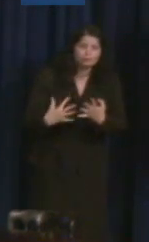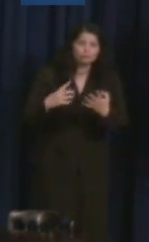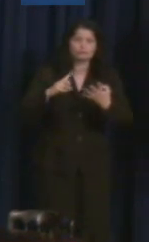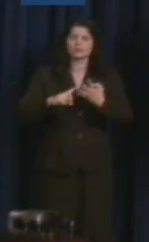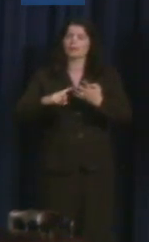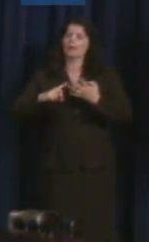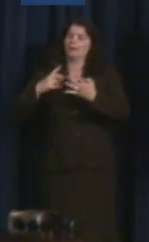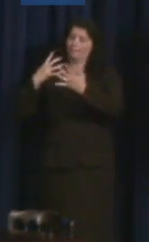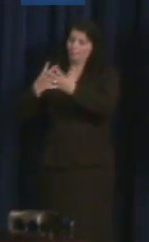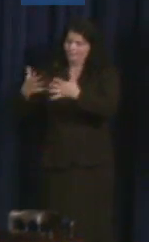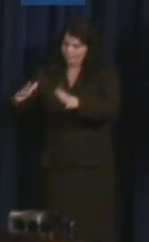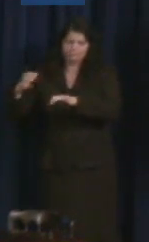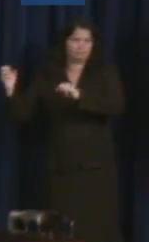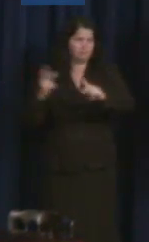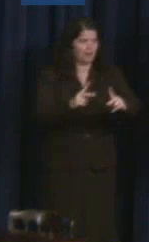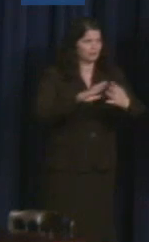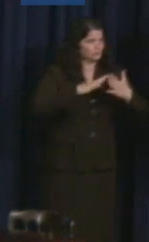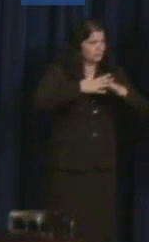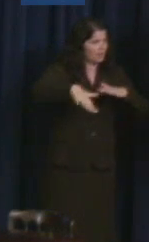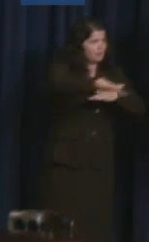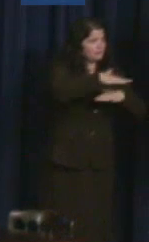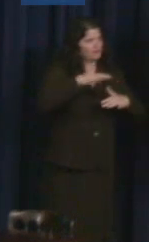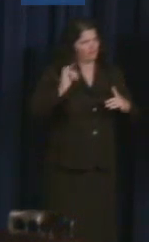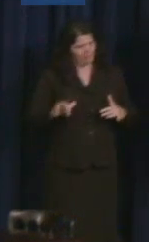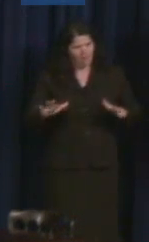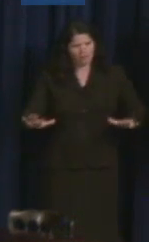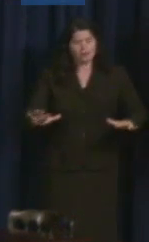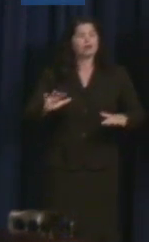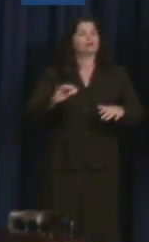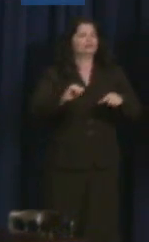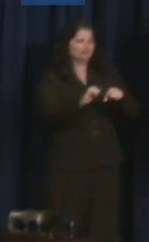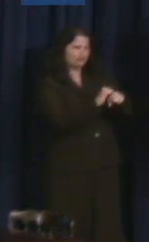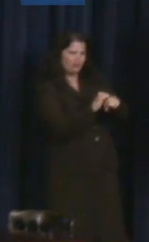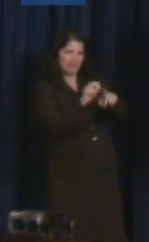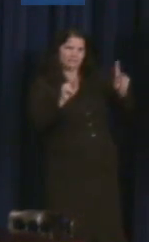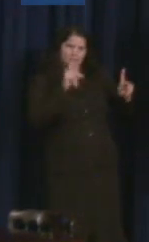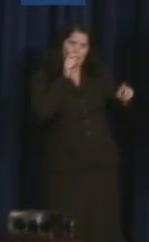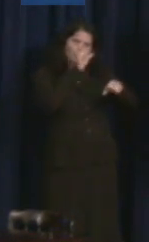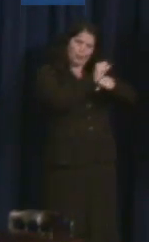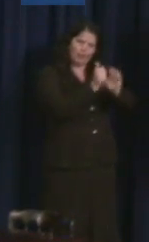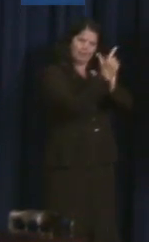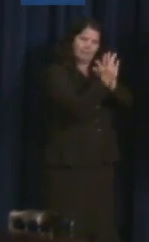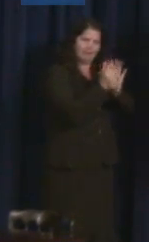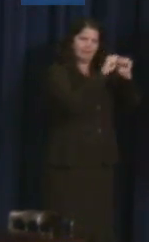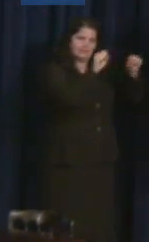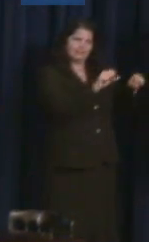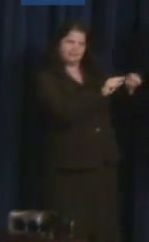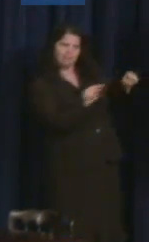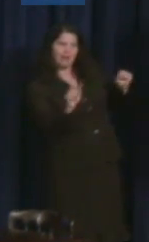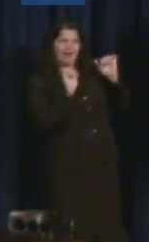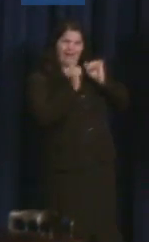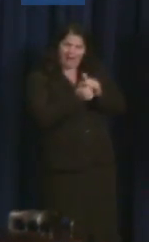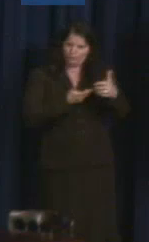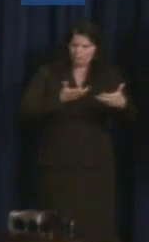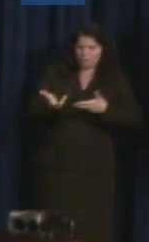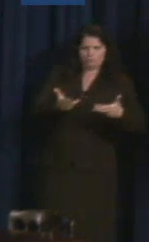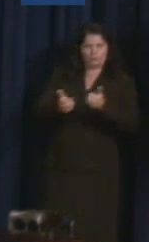justice, legal, and correctional professionals about the varied disability-related concerns.